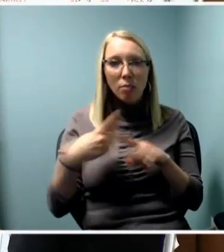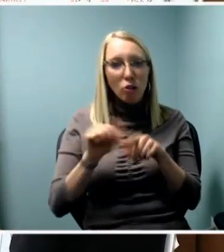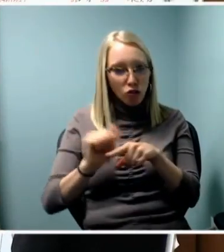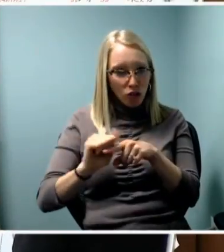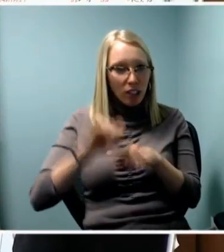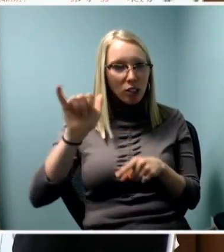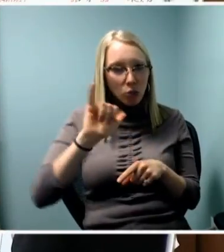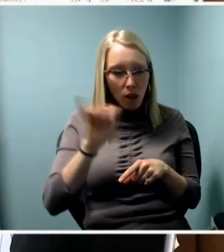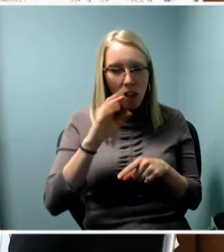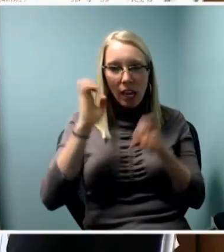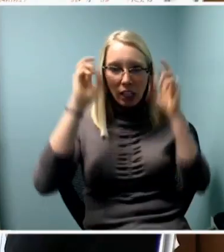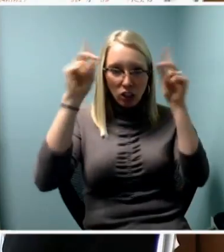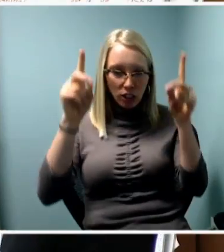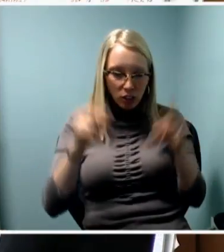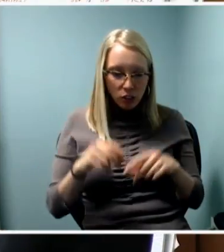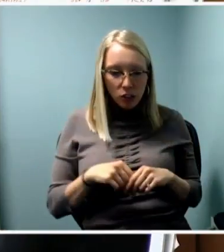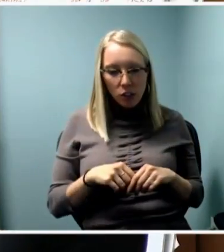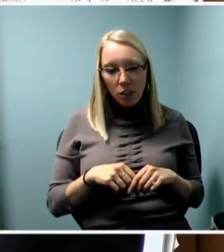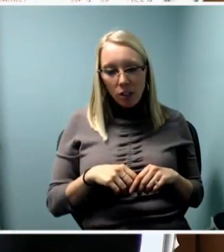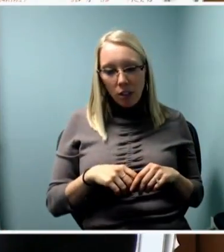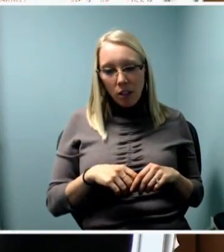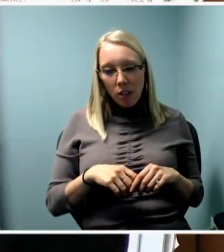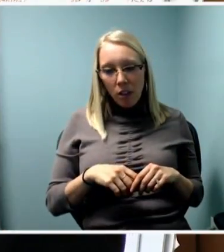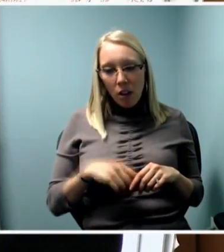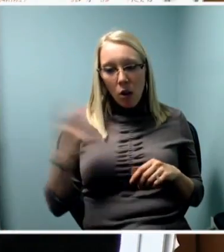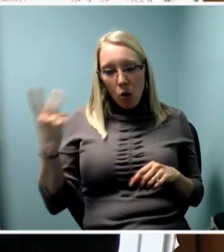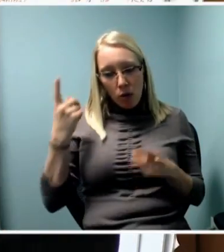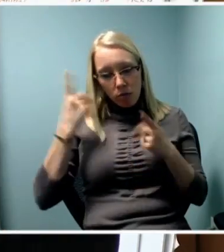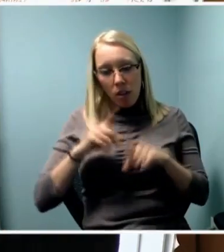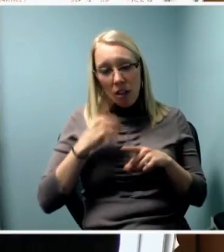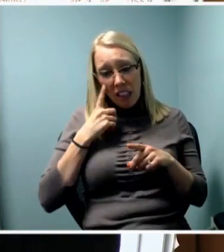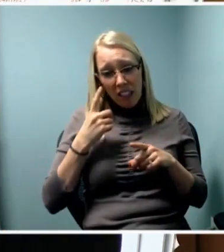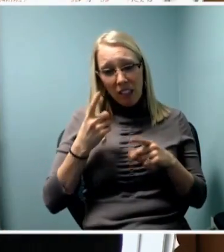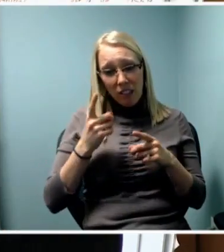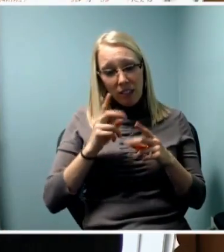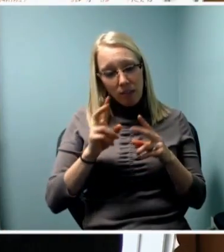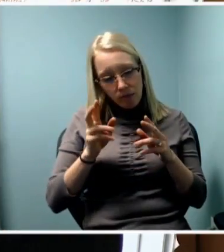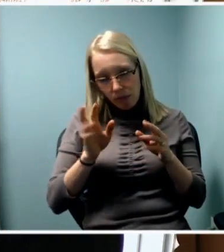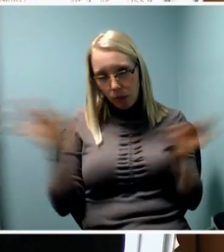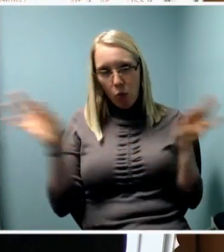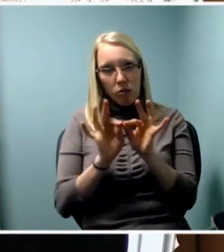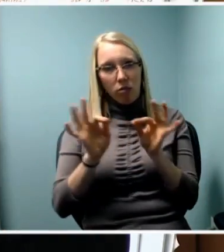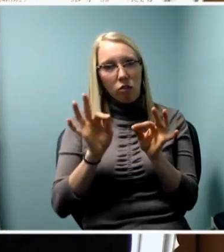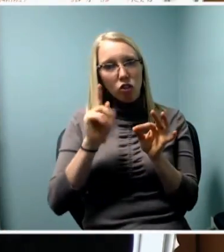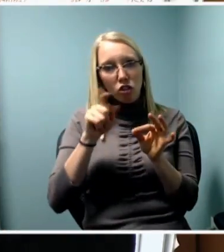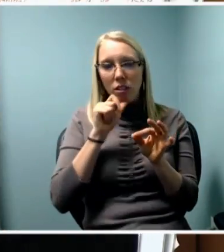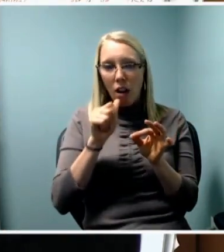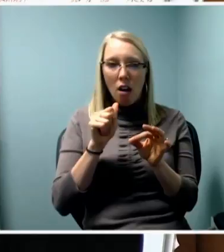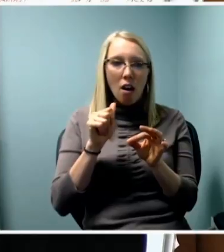and what is crucially important is that it shouldn't be a one-off, is that is should continue.